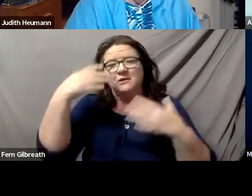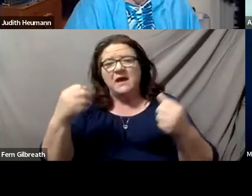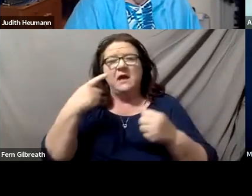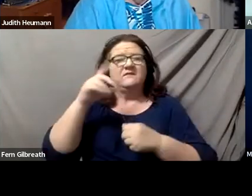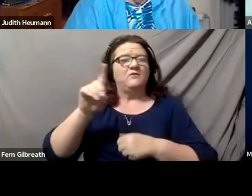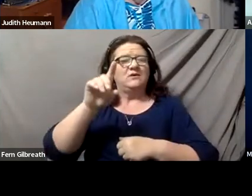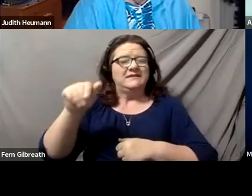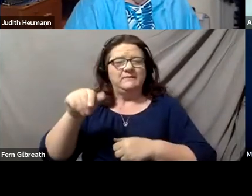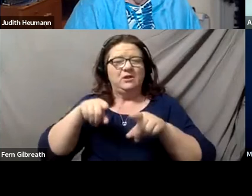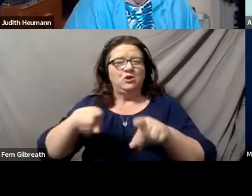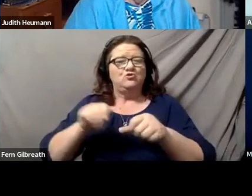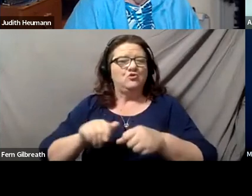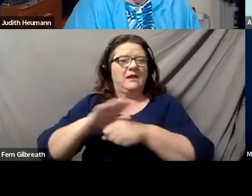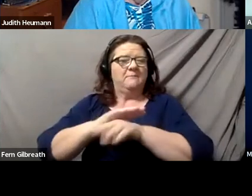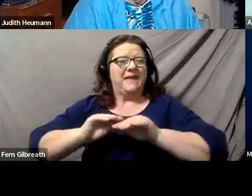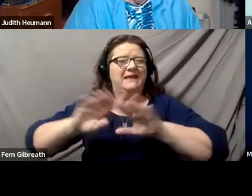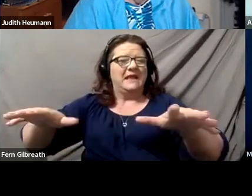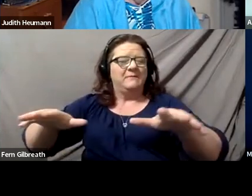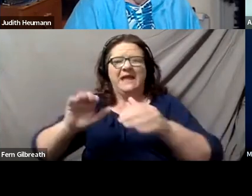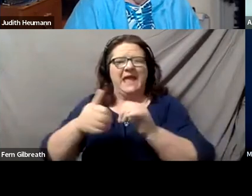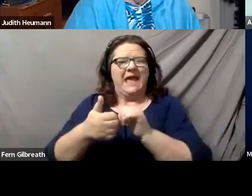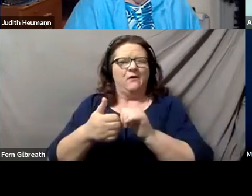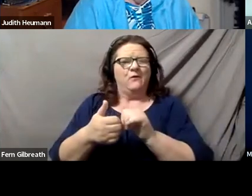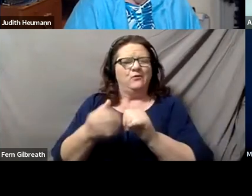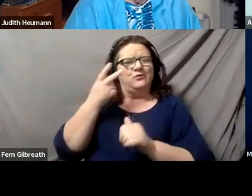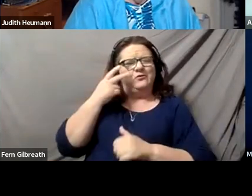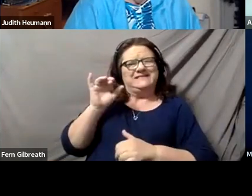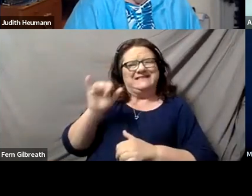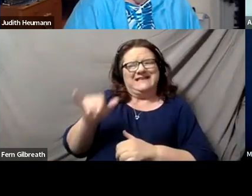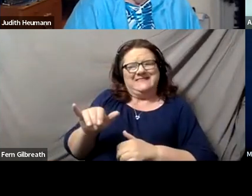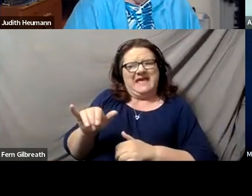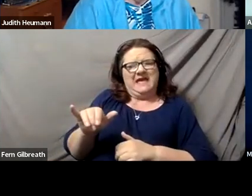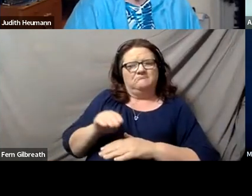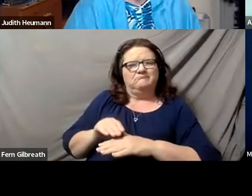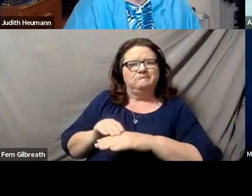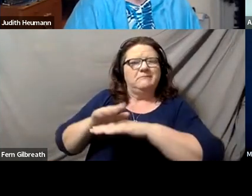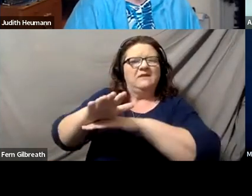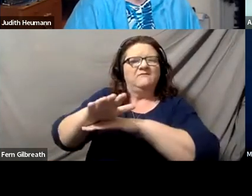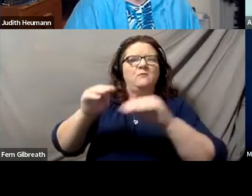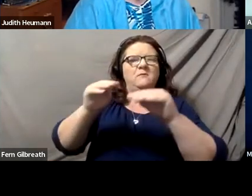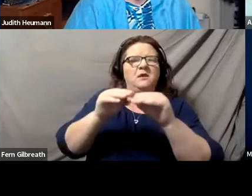how do you see that intersection potentially informing a more rapid or more pertinent response?